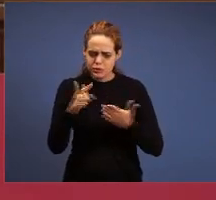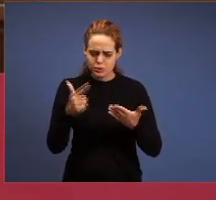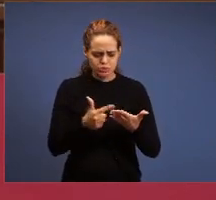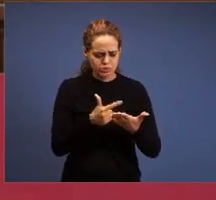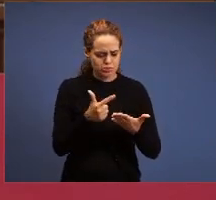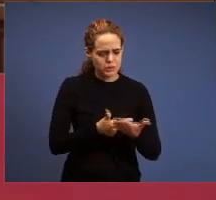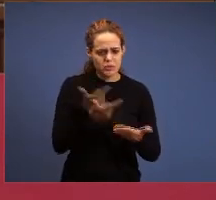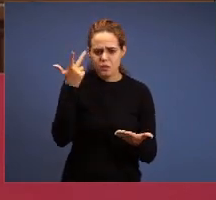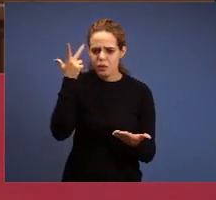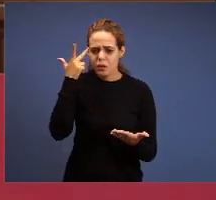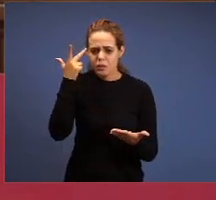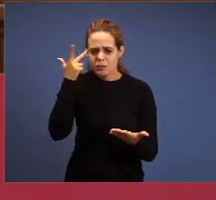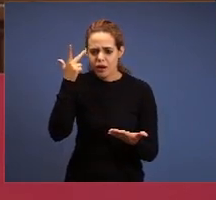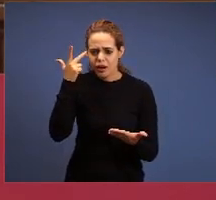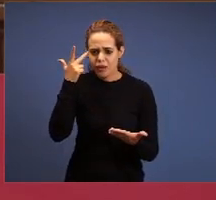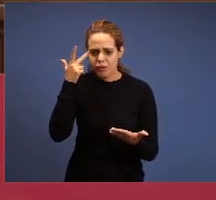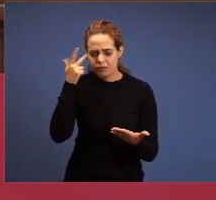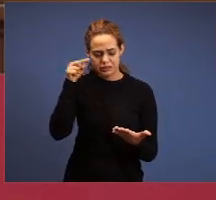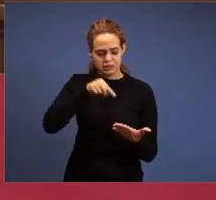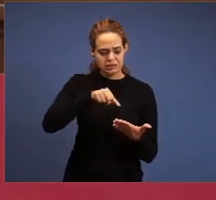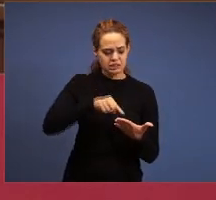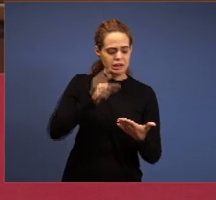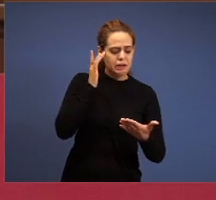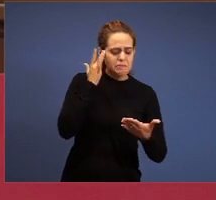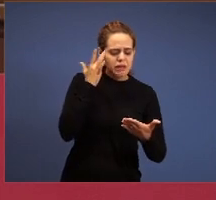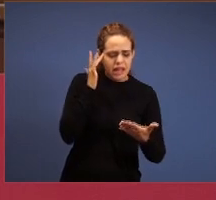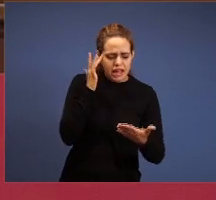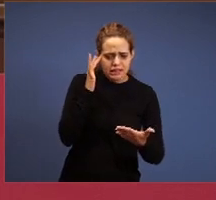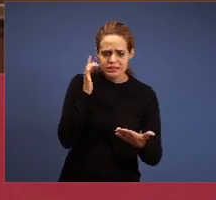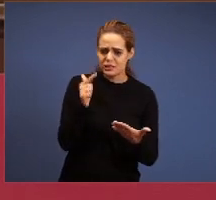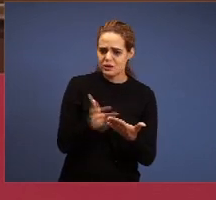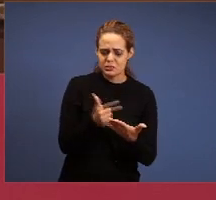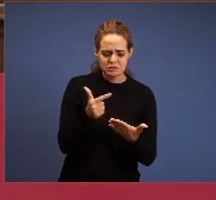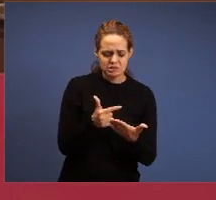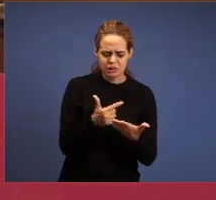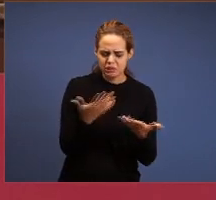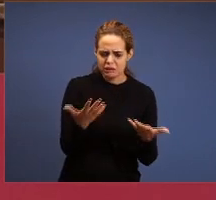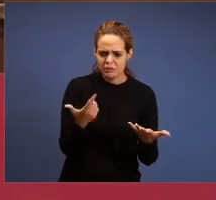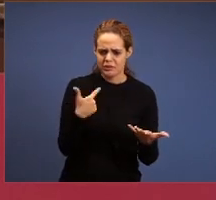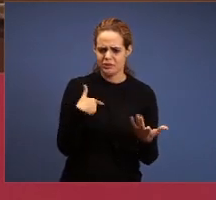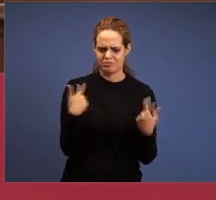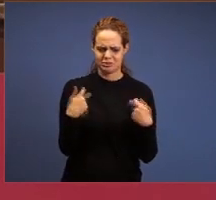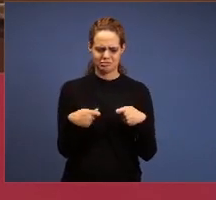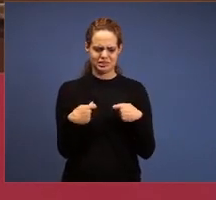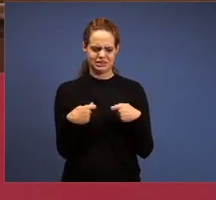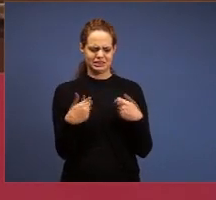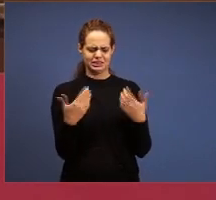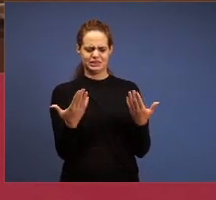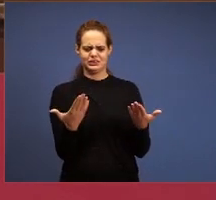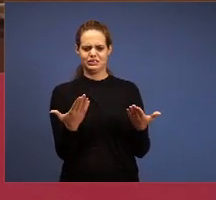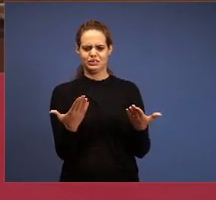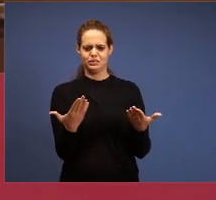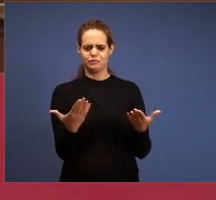what he thinks, what he understands, calm down, do I need this? I am needing the Holy Spirit to show me